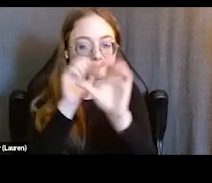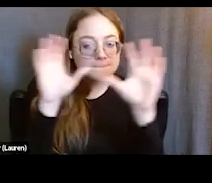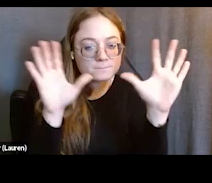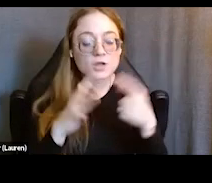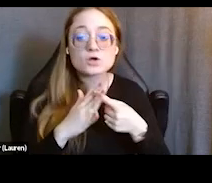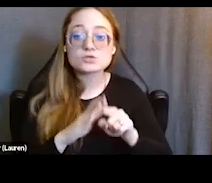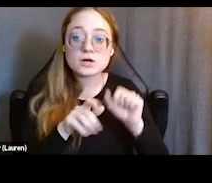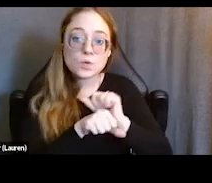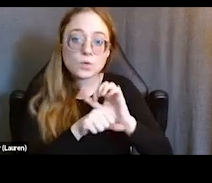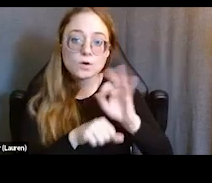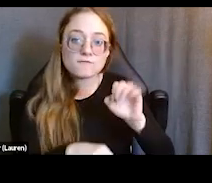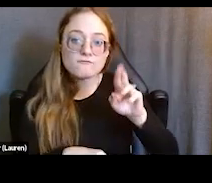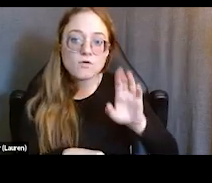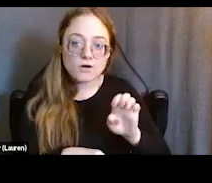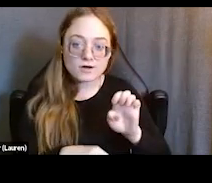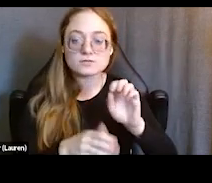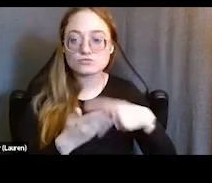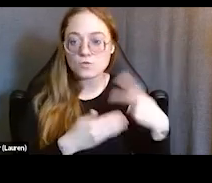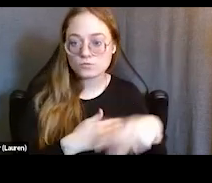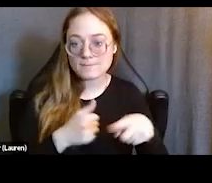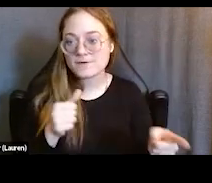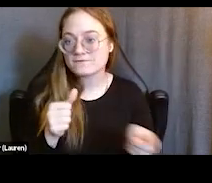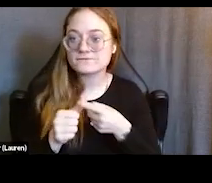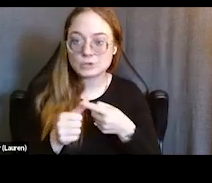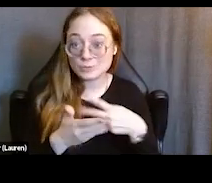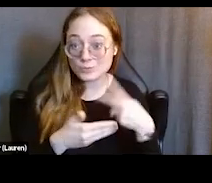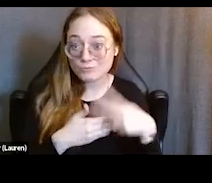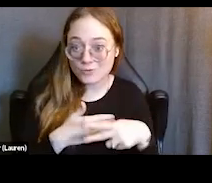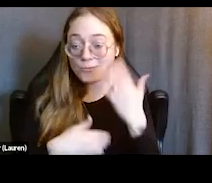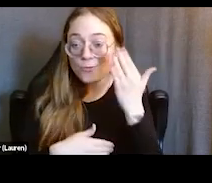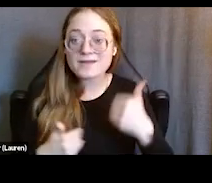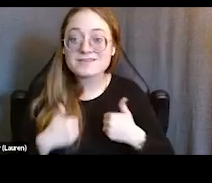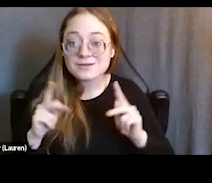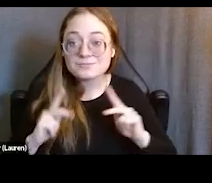through our first social enterprise, because young people told us that the number one need